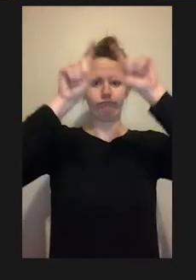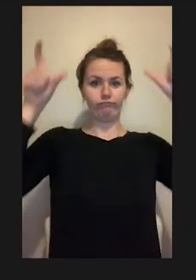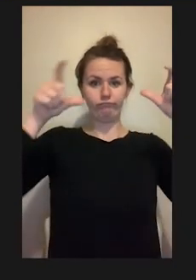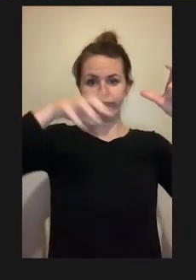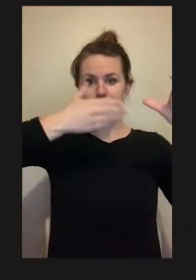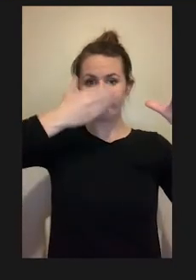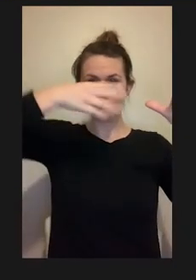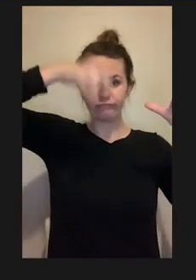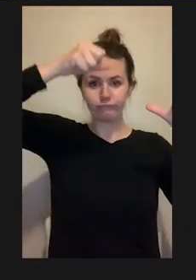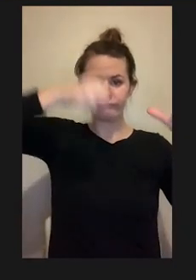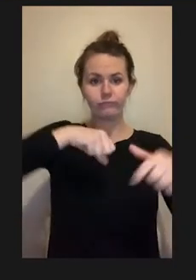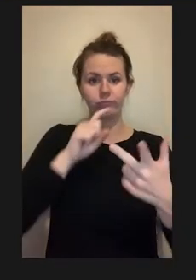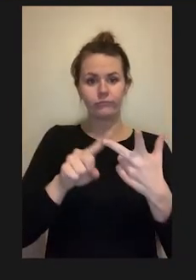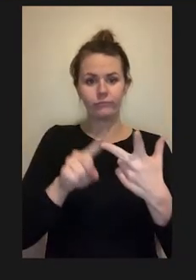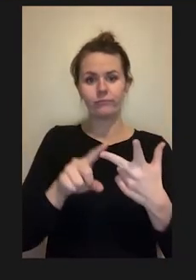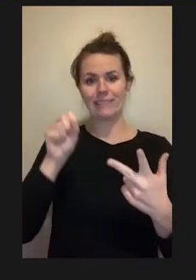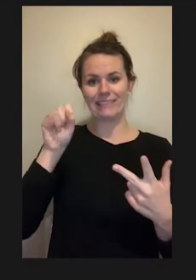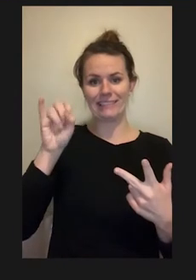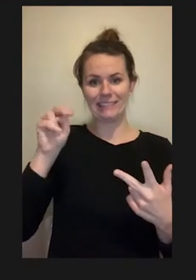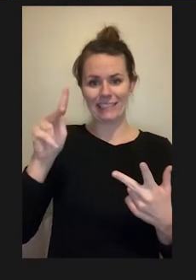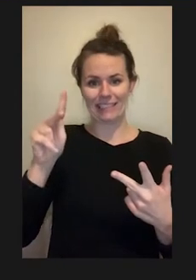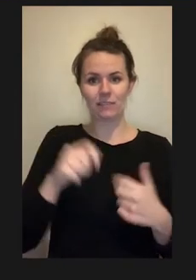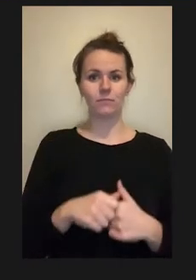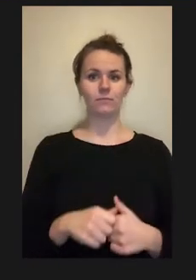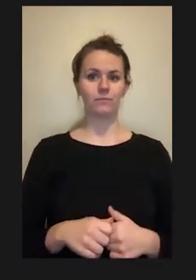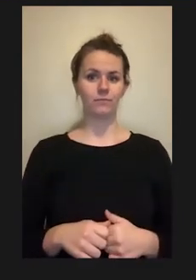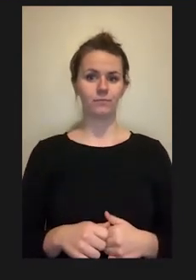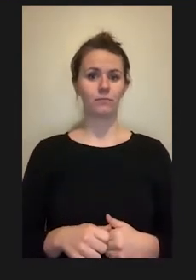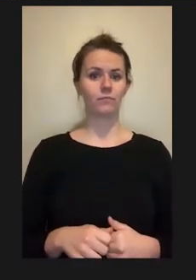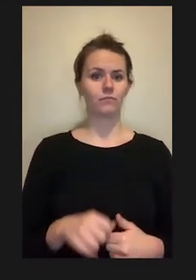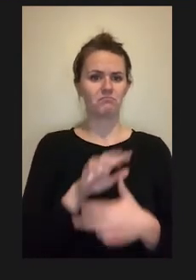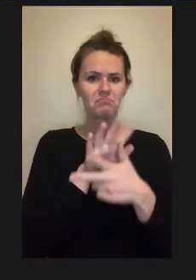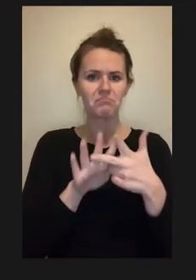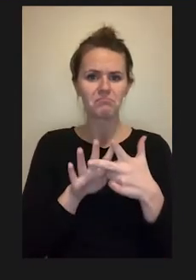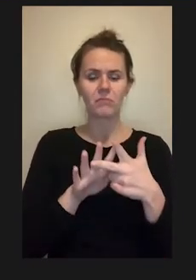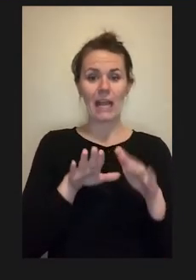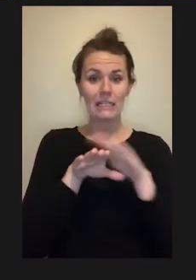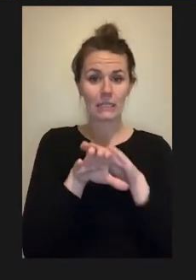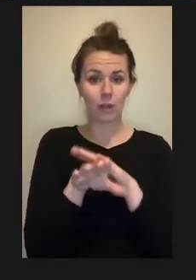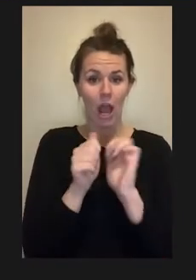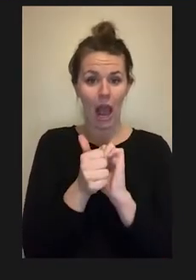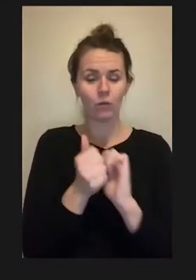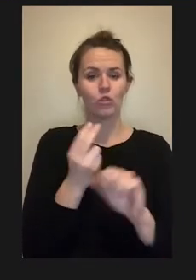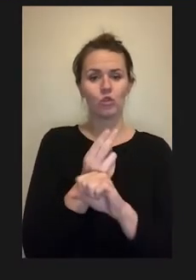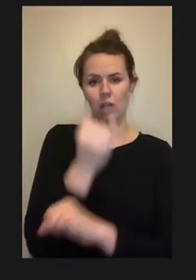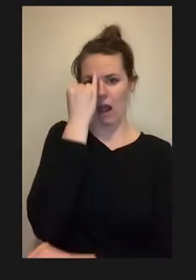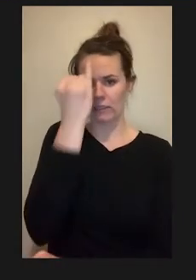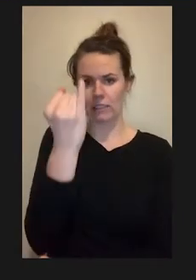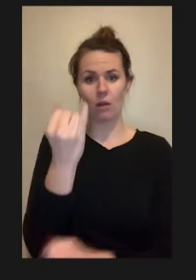using the idea of the kitchen work triangle again proposed by Lillian Gilbreth.